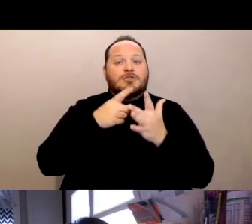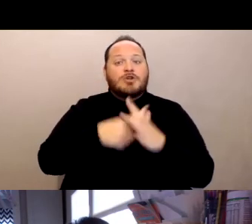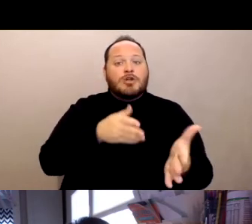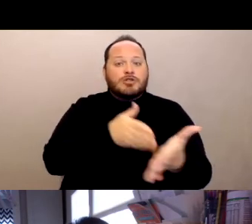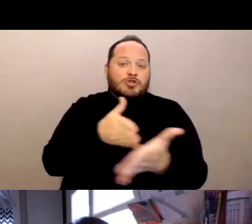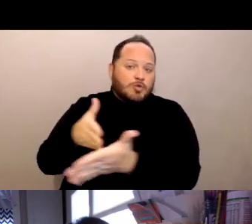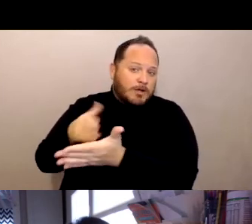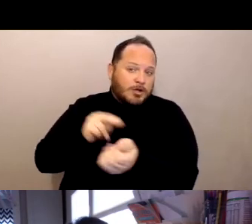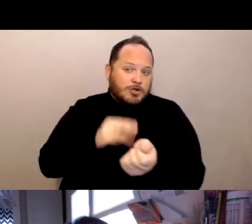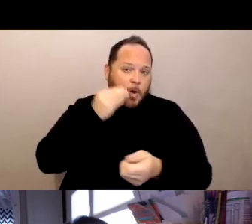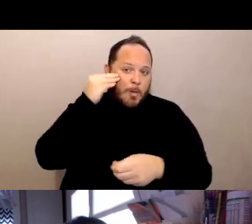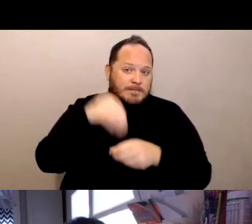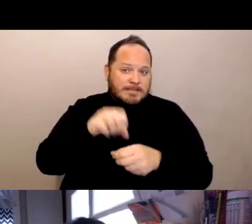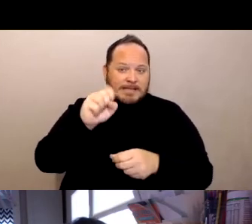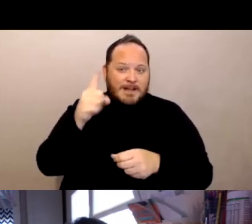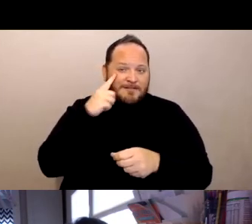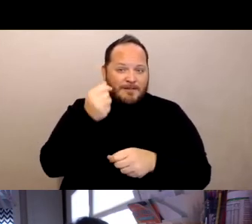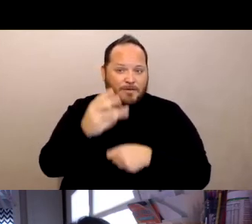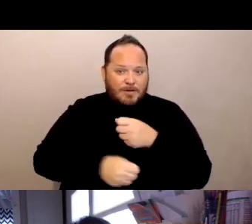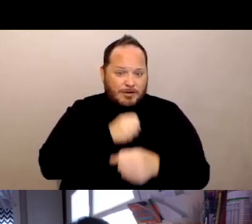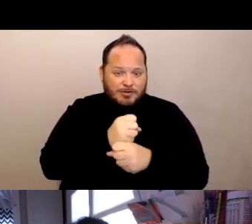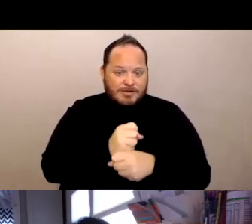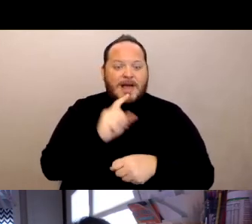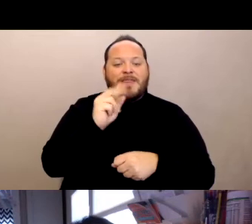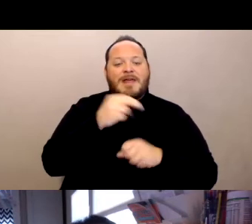for a few years and then I moved up to the Bay area to go back to school,